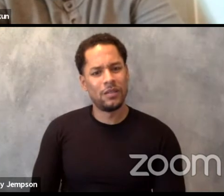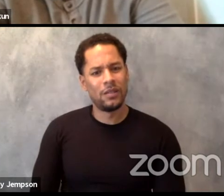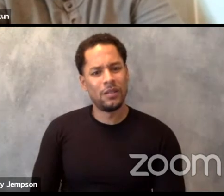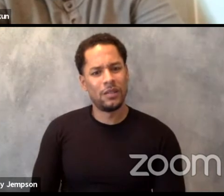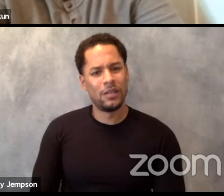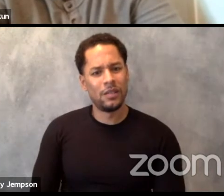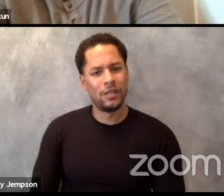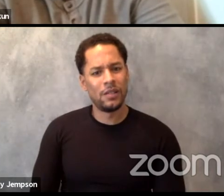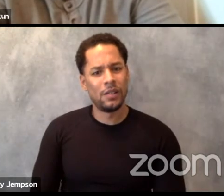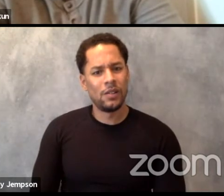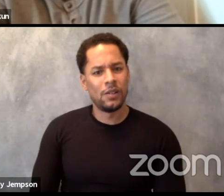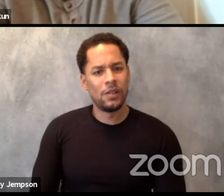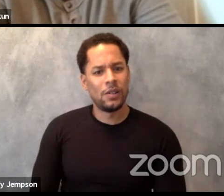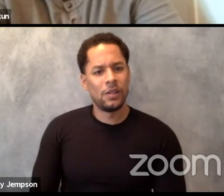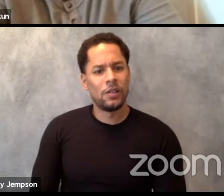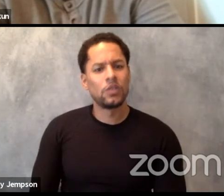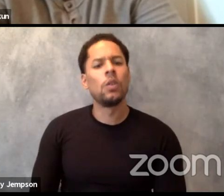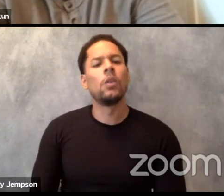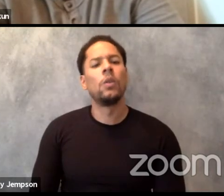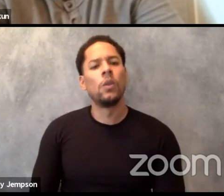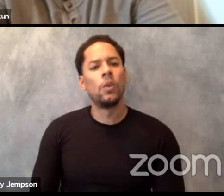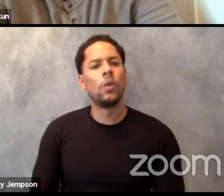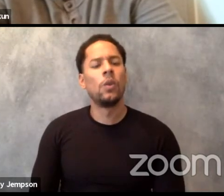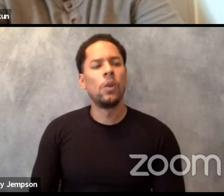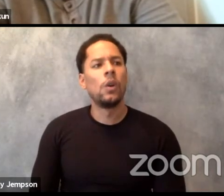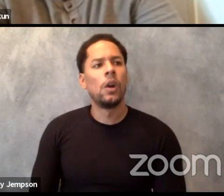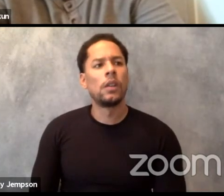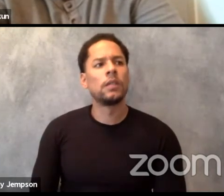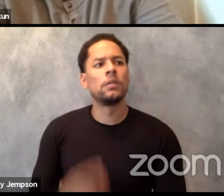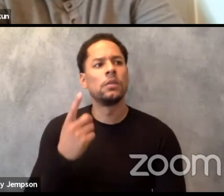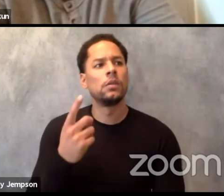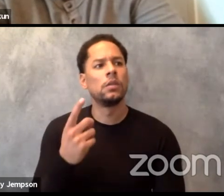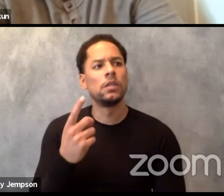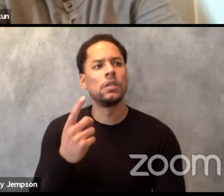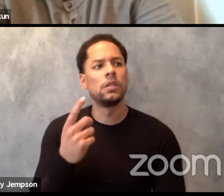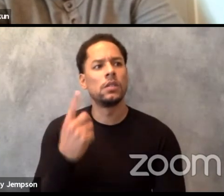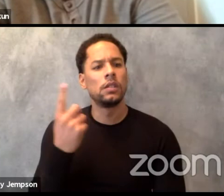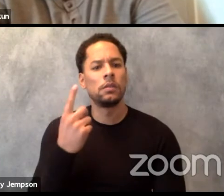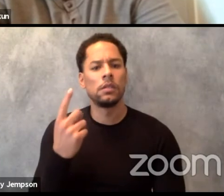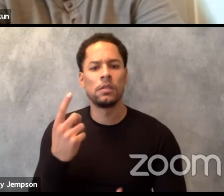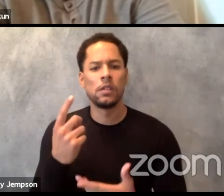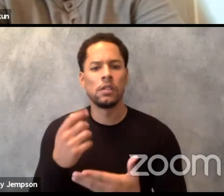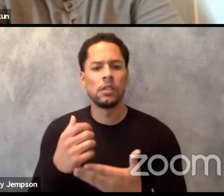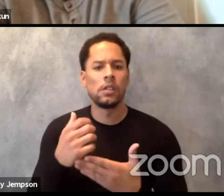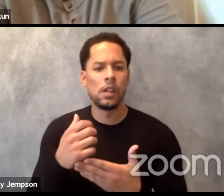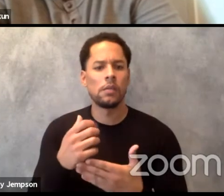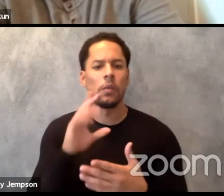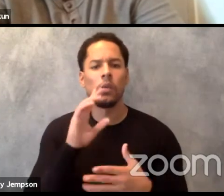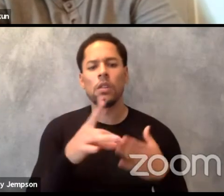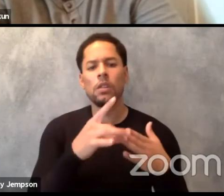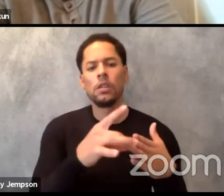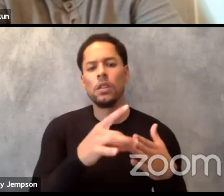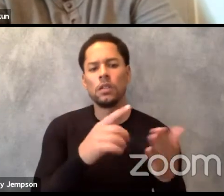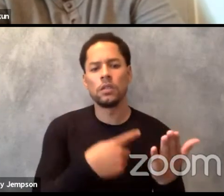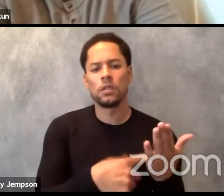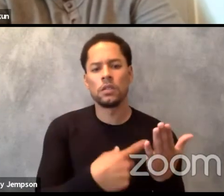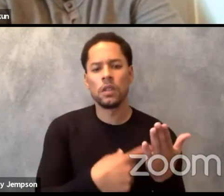that I think that has given us way into this conversation. Over to you Adham. Do you want to, maybe the language, maybe not,